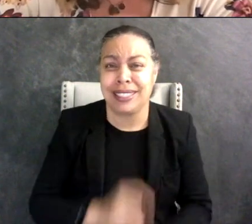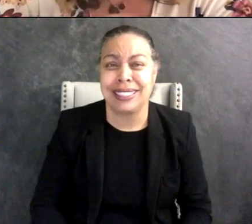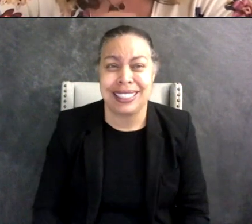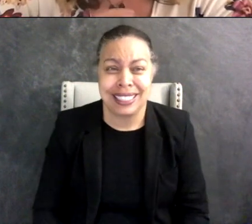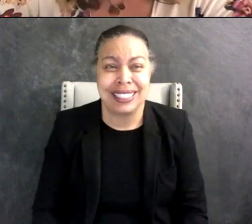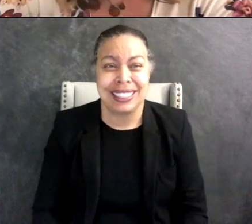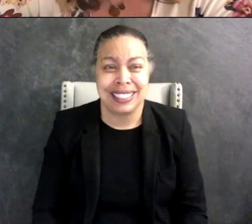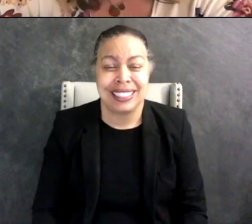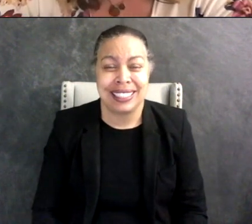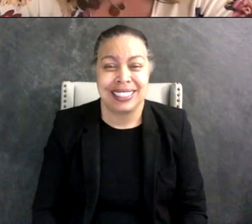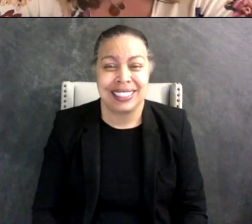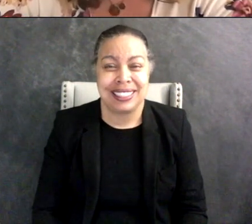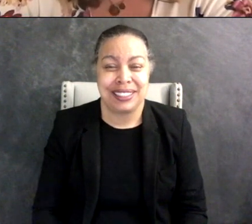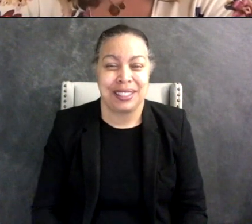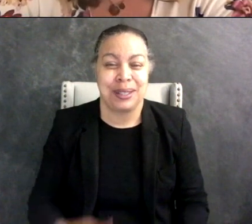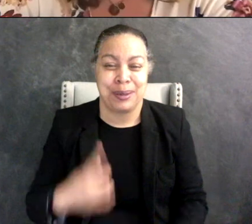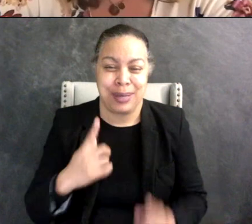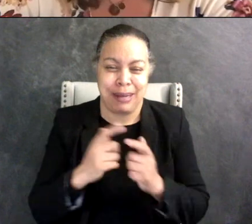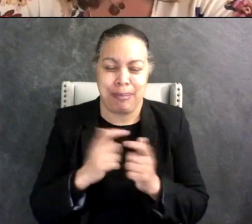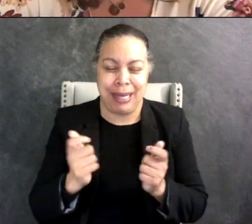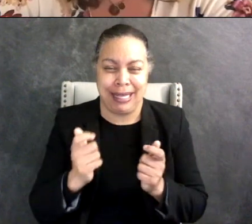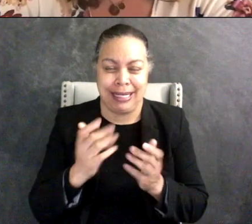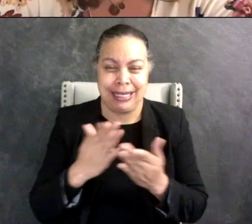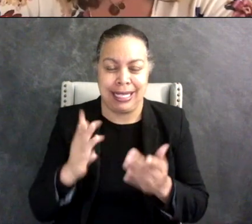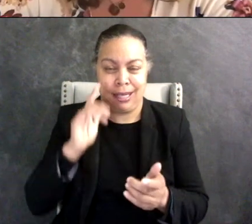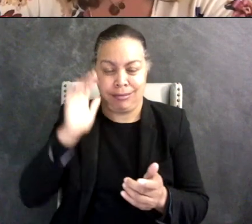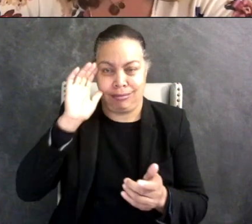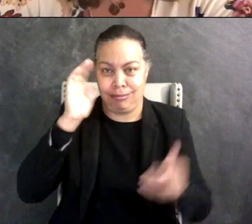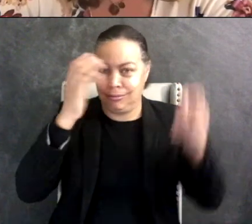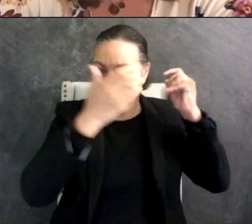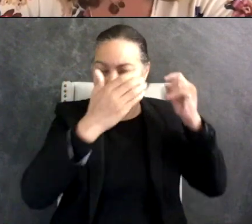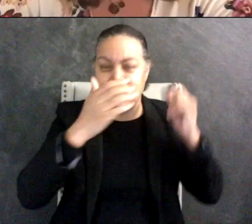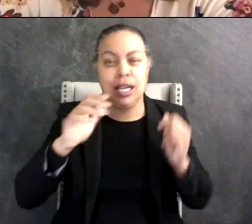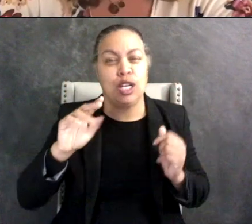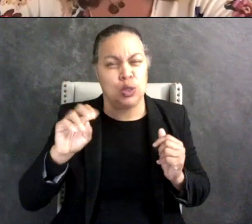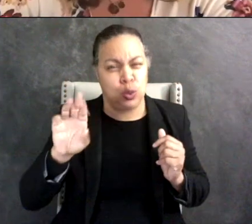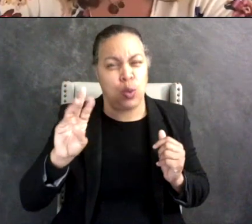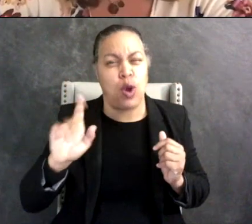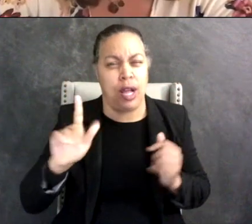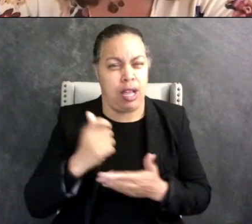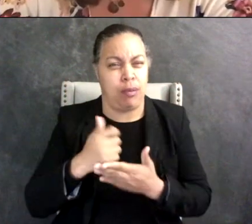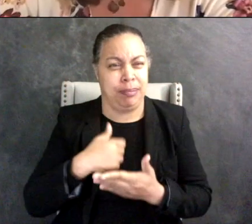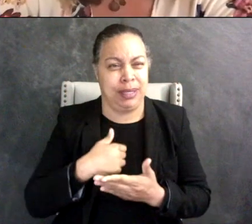one of the biggest lens shifts for me that the narwhals actually helped with was that there isn't